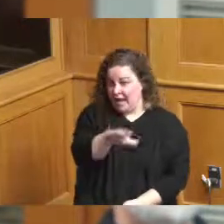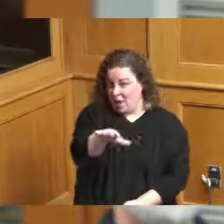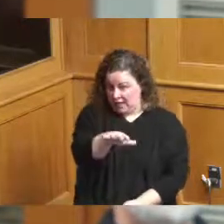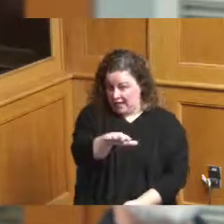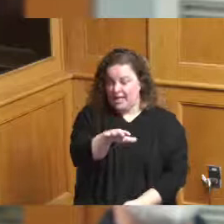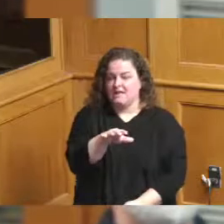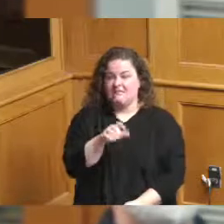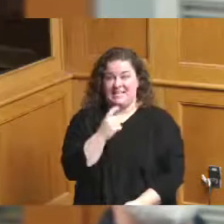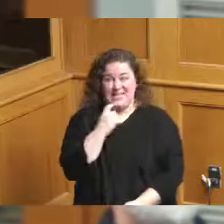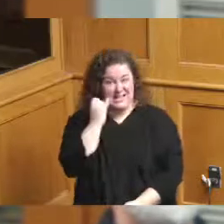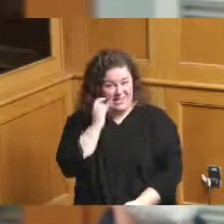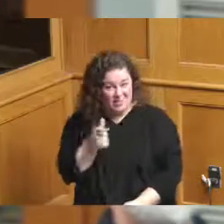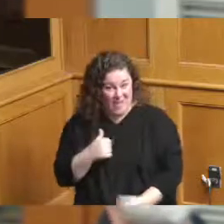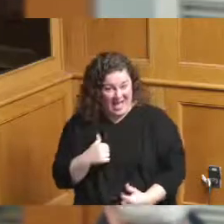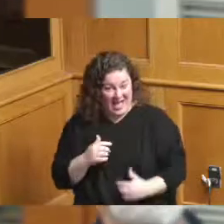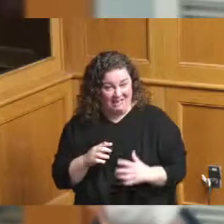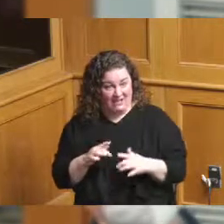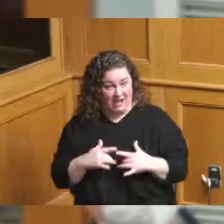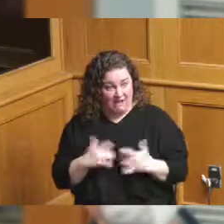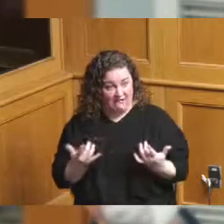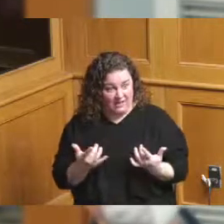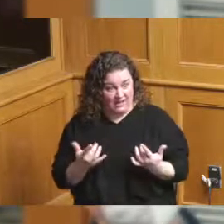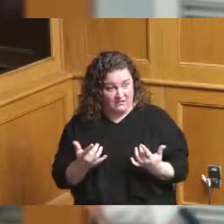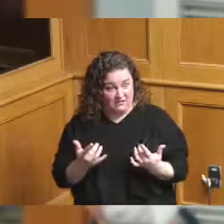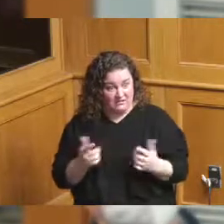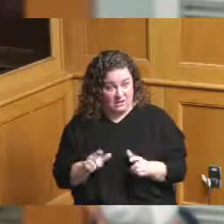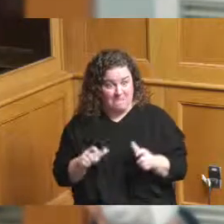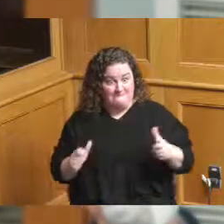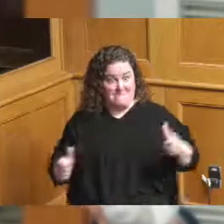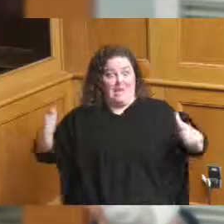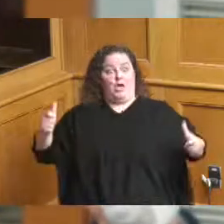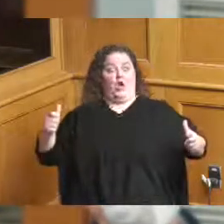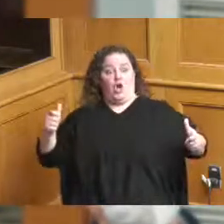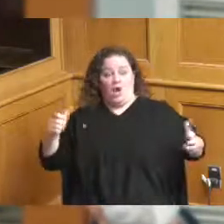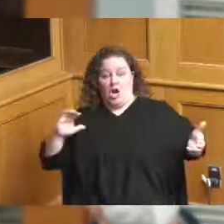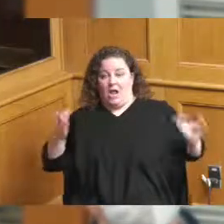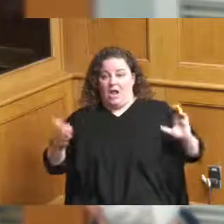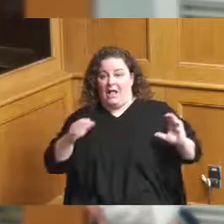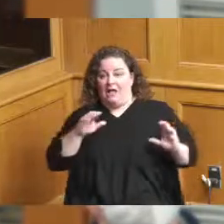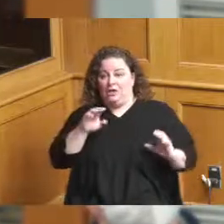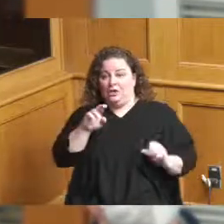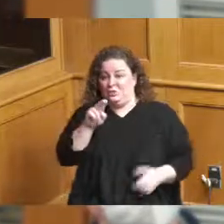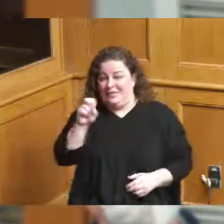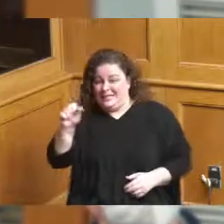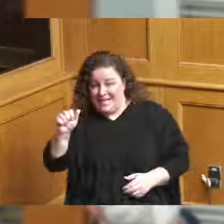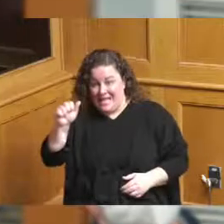you know multiple times USA Mexico I think all the hotel projects are going to help we're going to